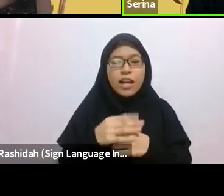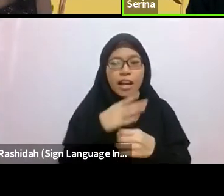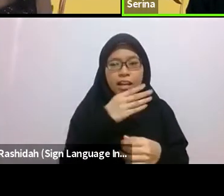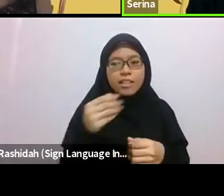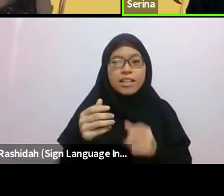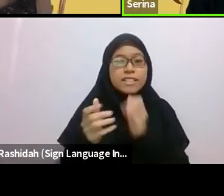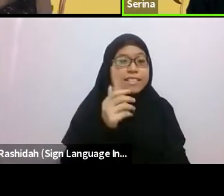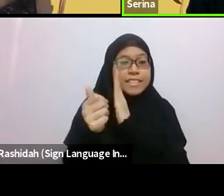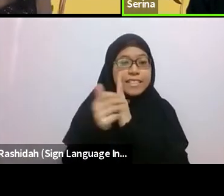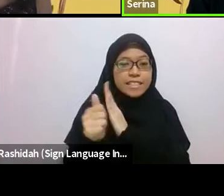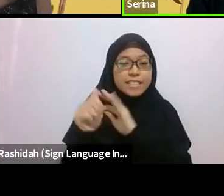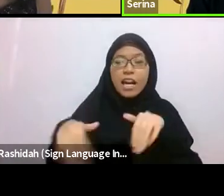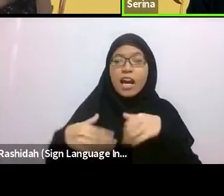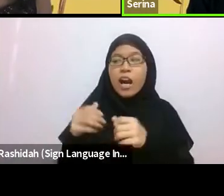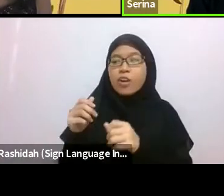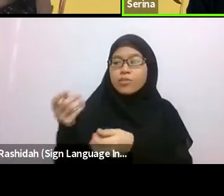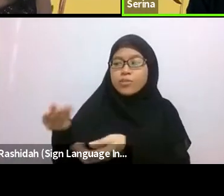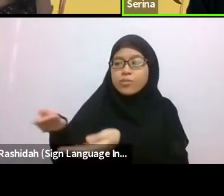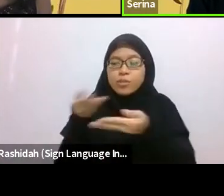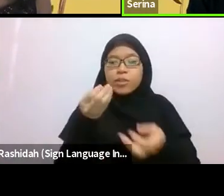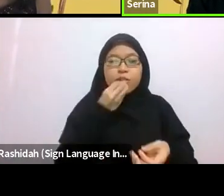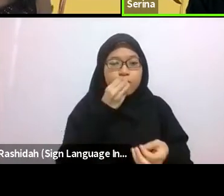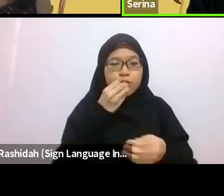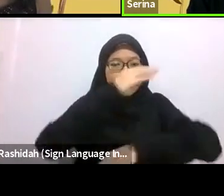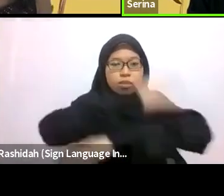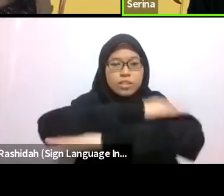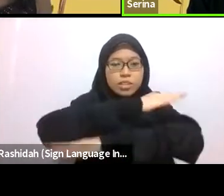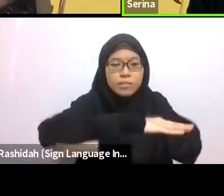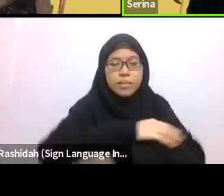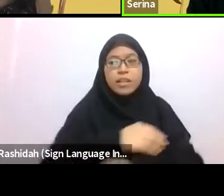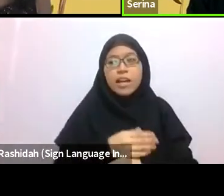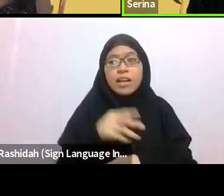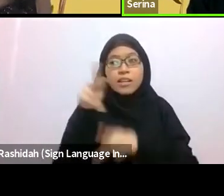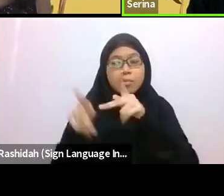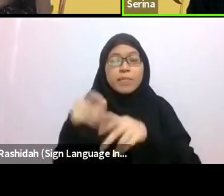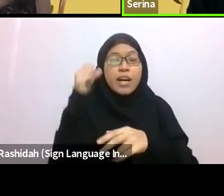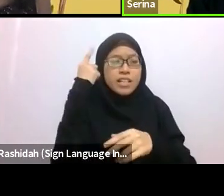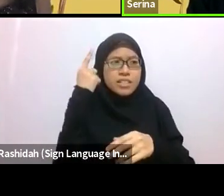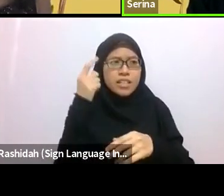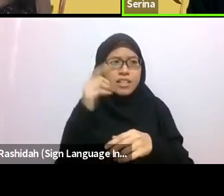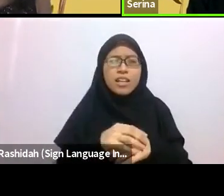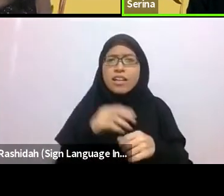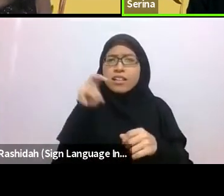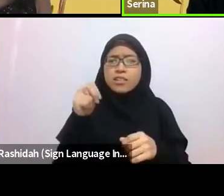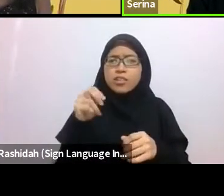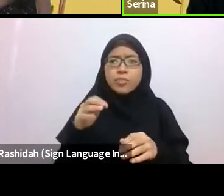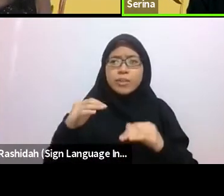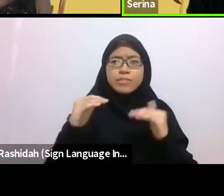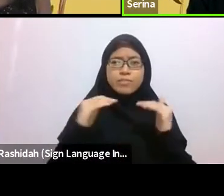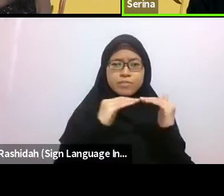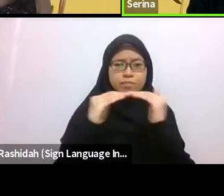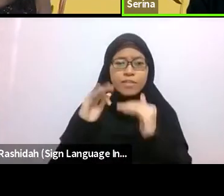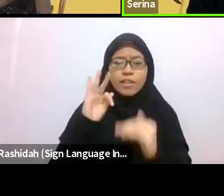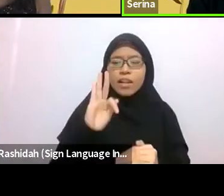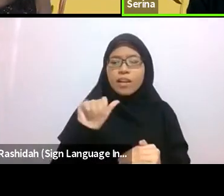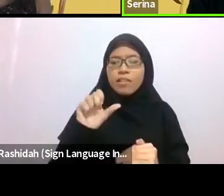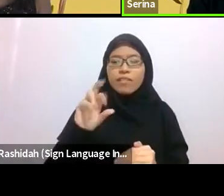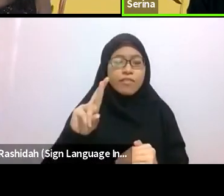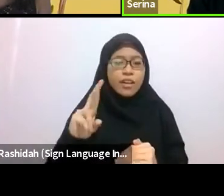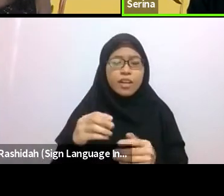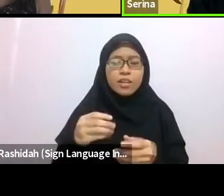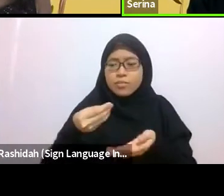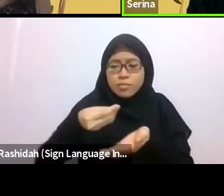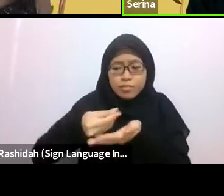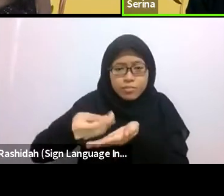They are also made to understand that the fishermen must be fairly compensated for their effort, craft and knowledge so that they are better able to provide for their families.